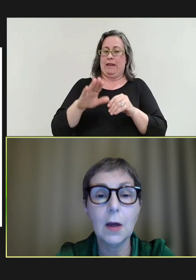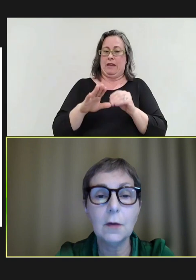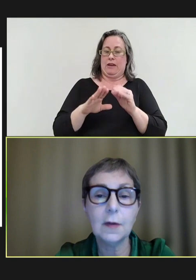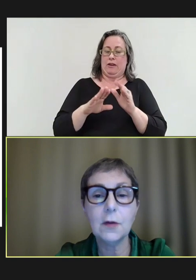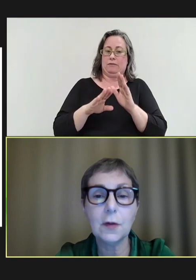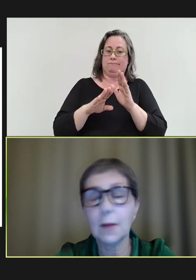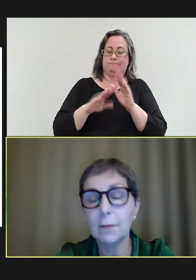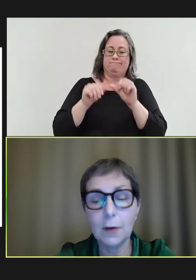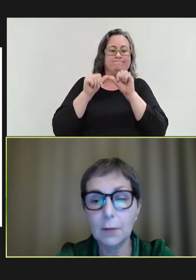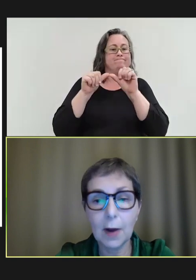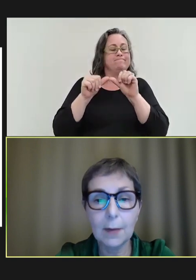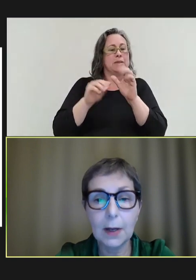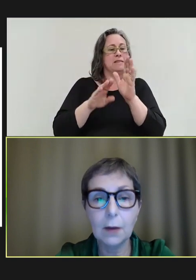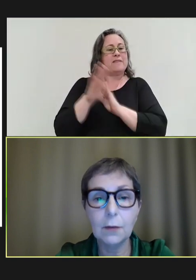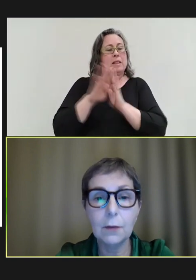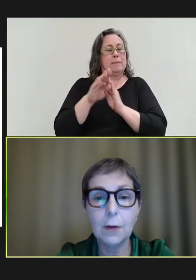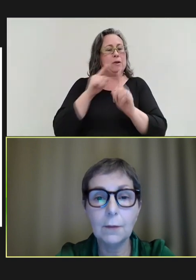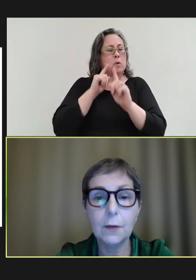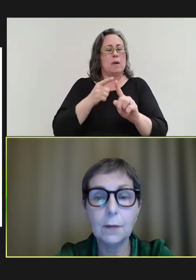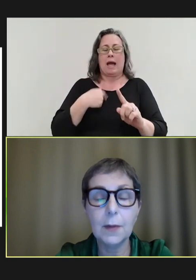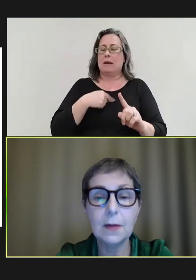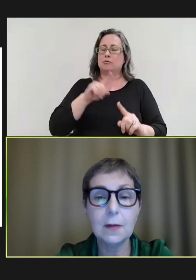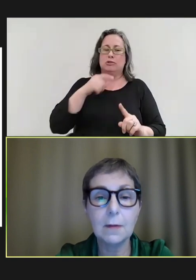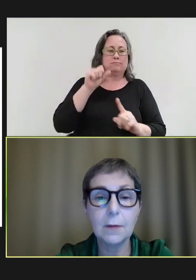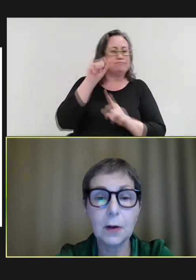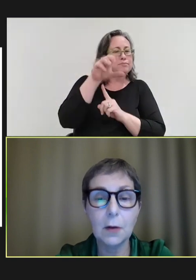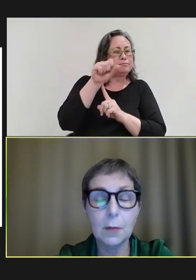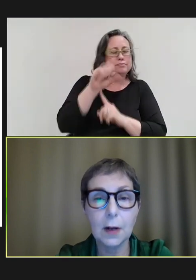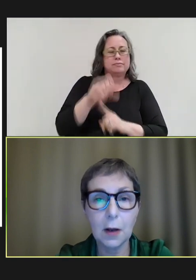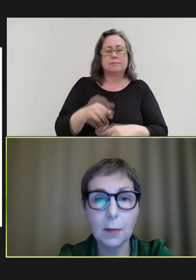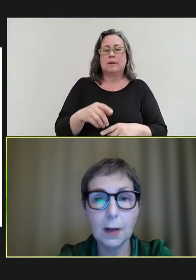So, this is just -- I'm very rapidly going through a few of the pieces of global level